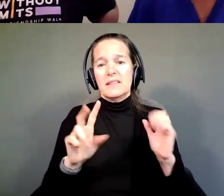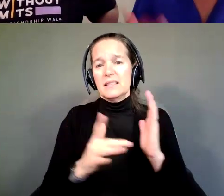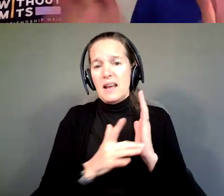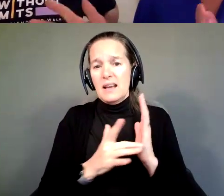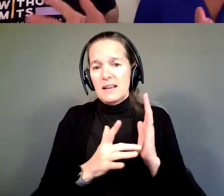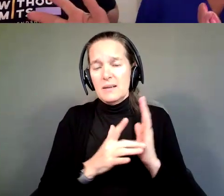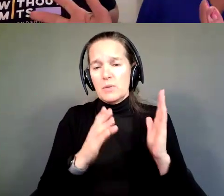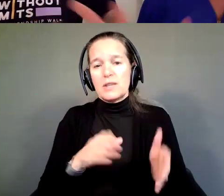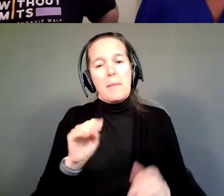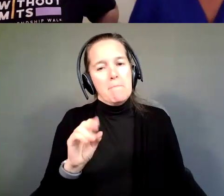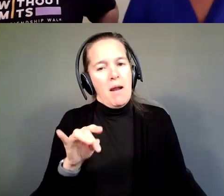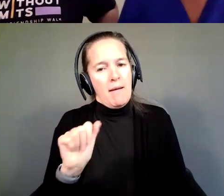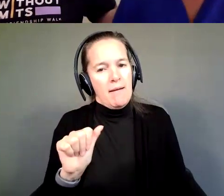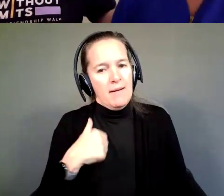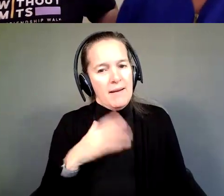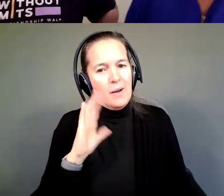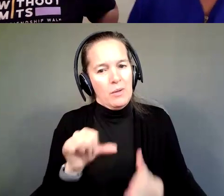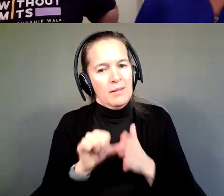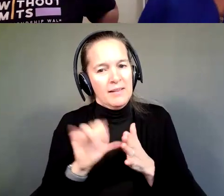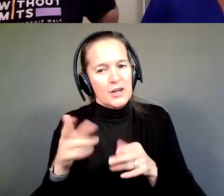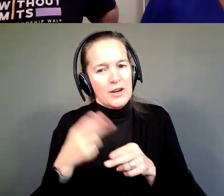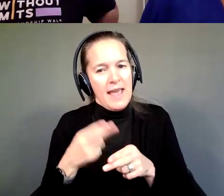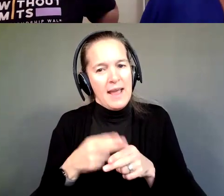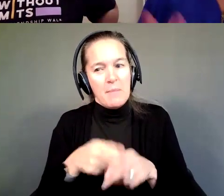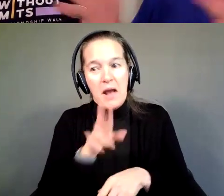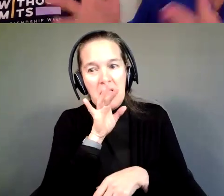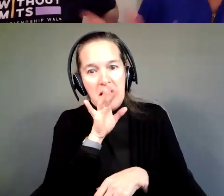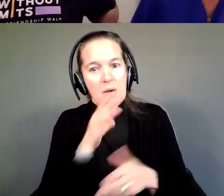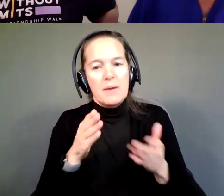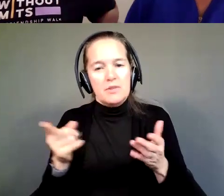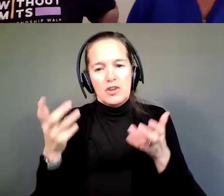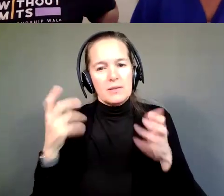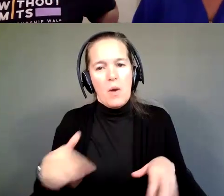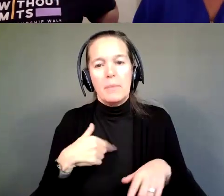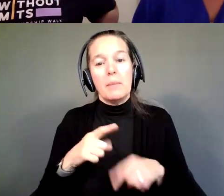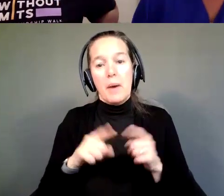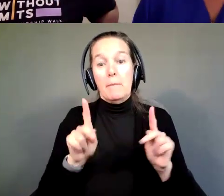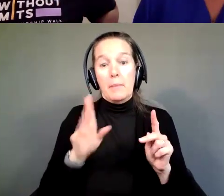I'll just say her name out loud. She probably doesn't want me to, but they're going to come a calling.